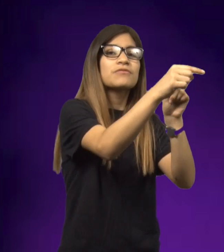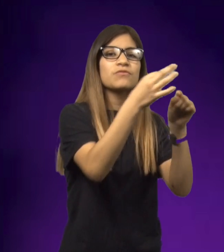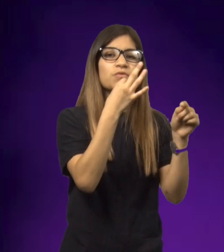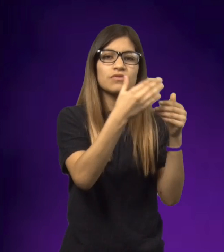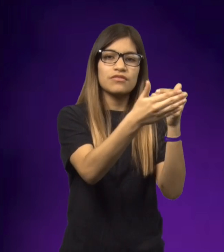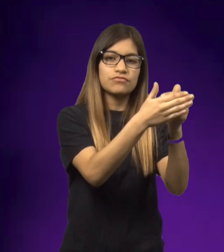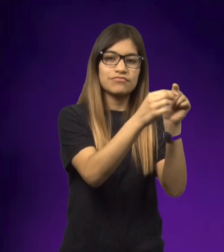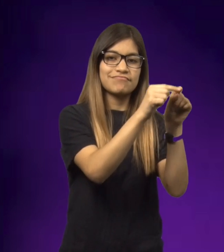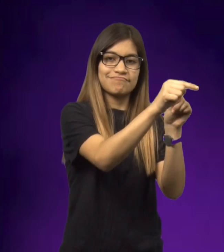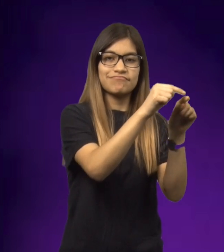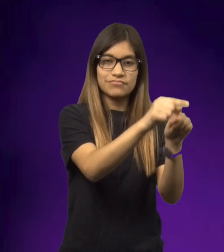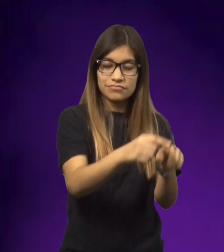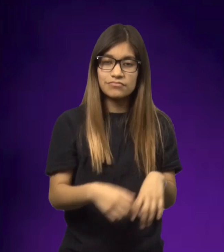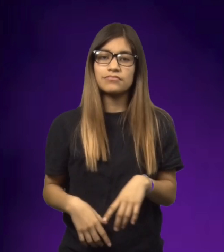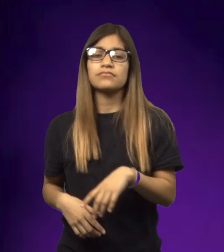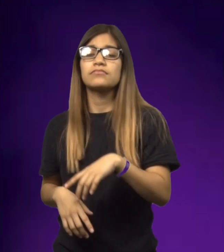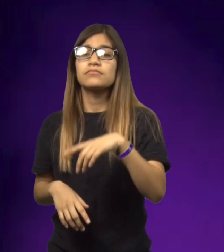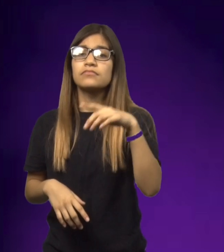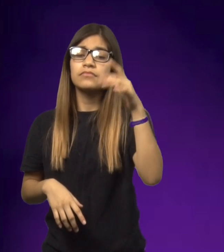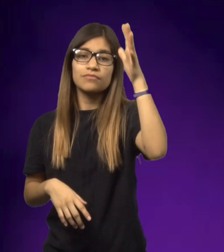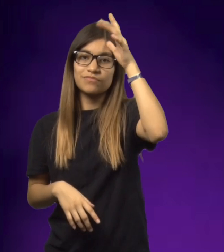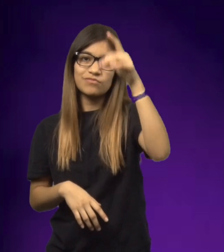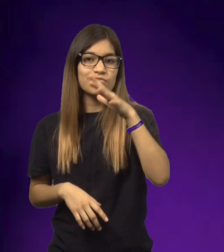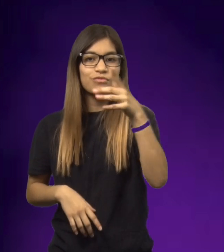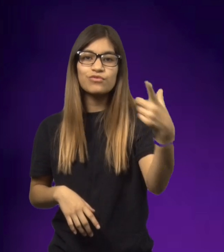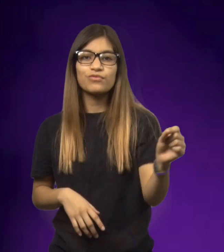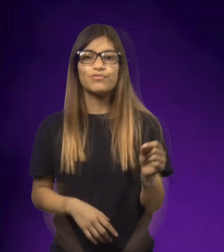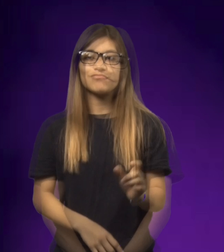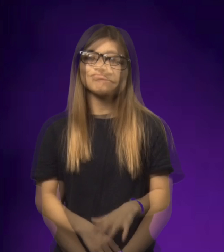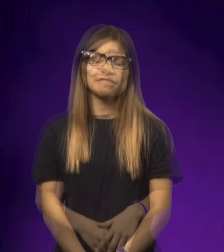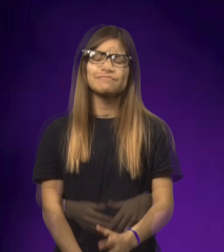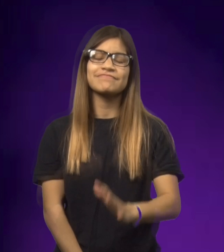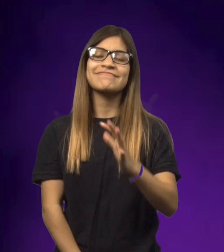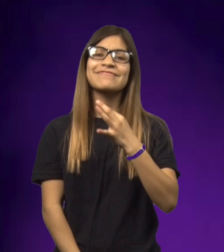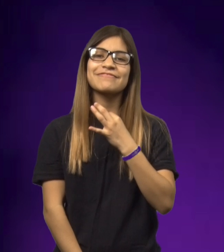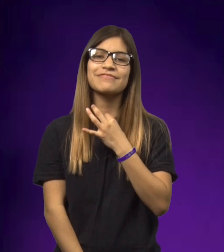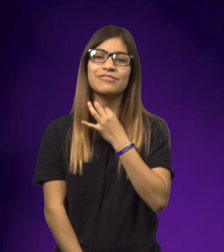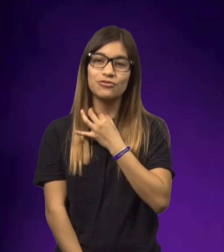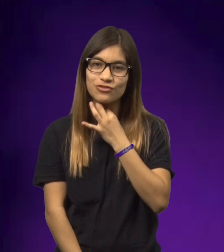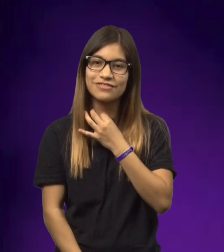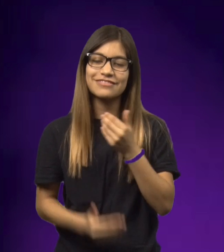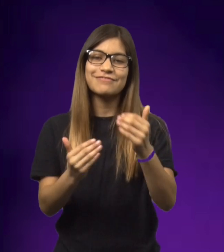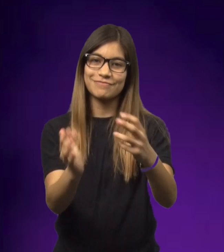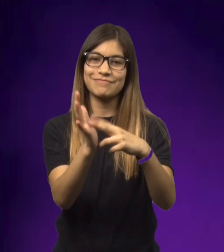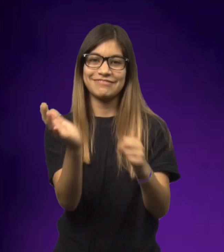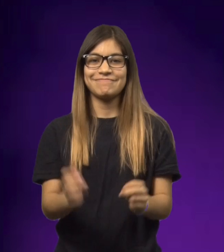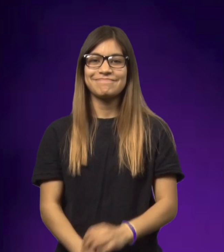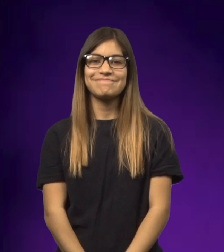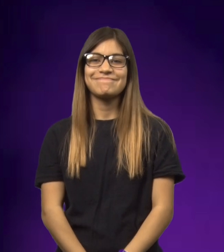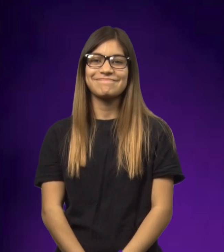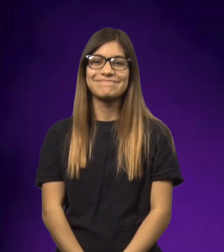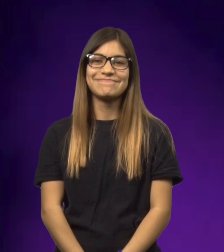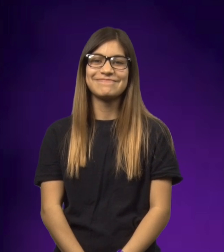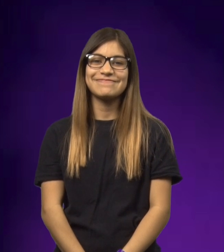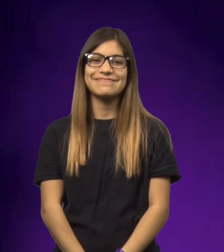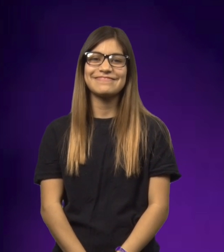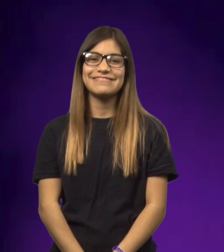If you look across the water you can see Sweden right there. Dad didn't go with them. If you're curious, go ahead and read.